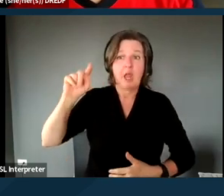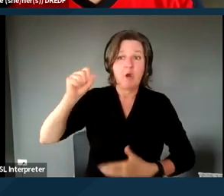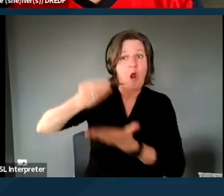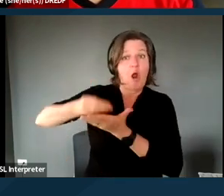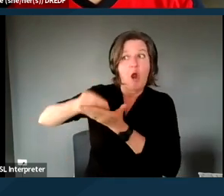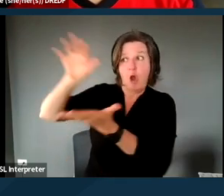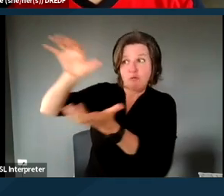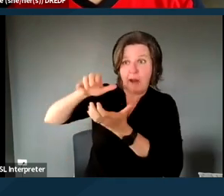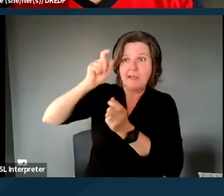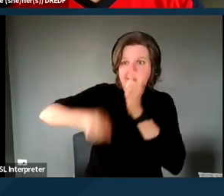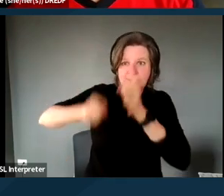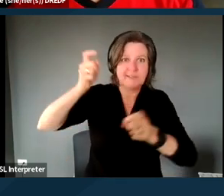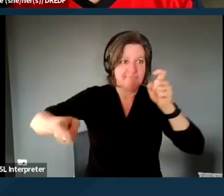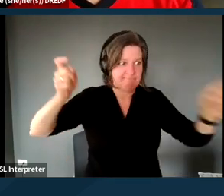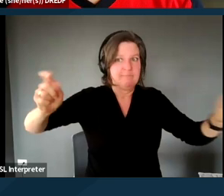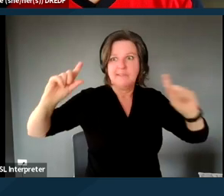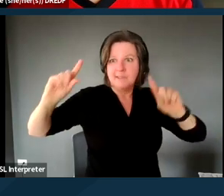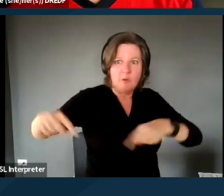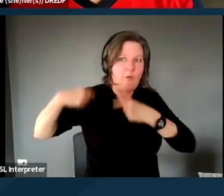that have been going on over the last year to help achieve that.